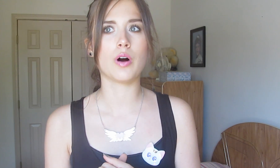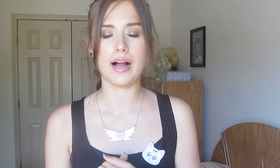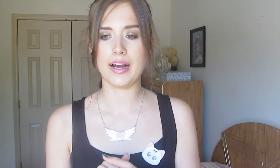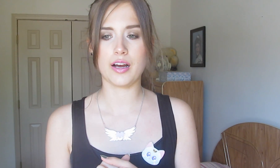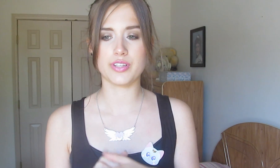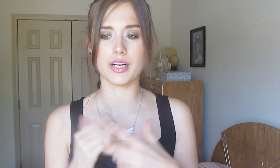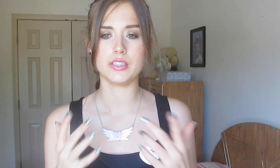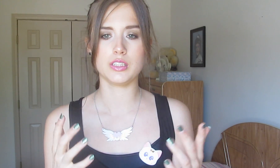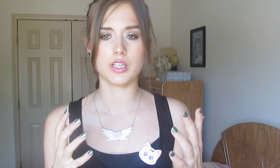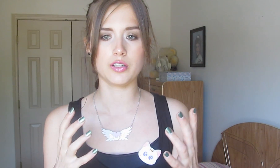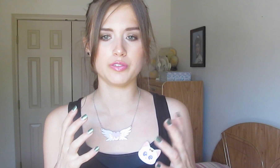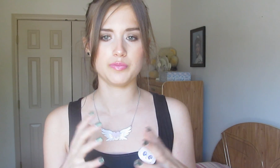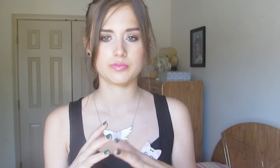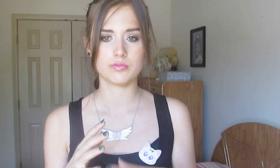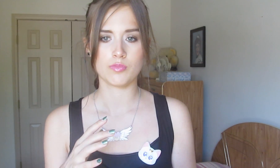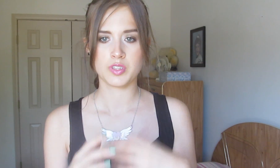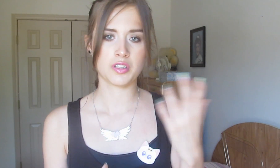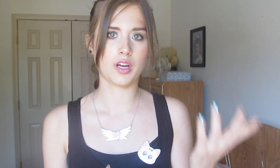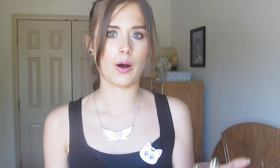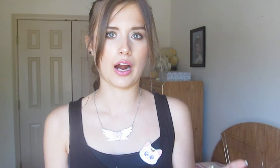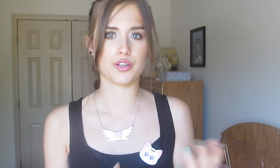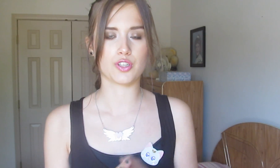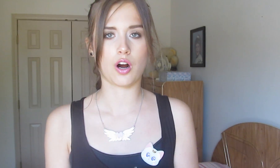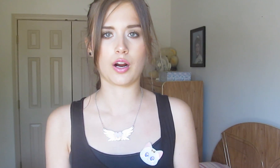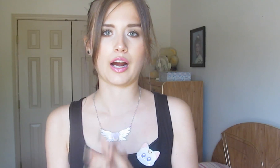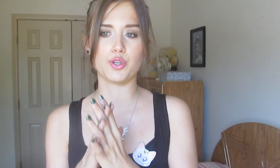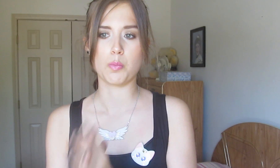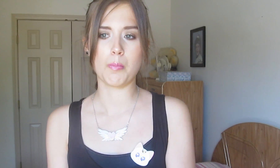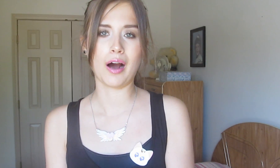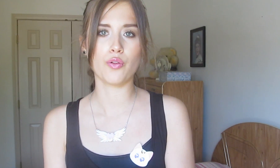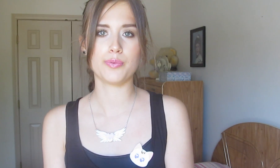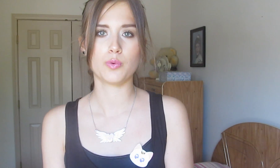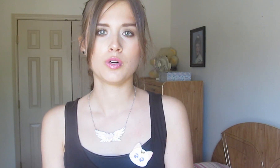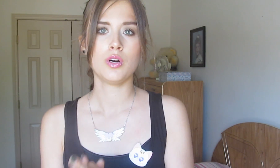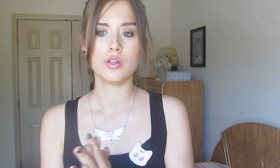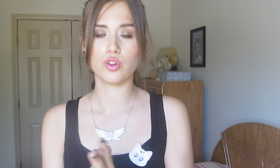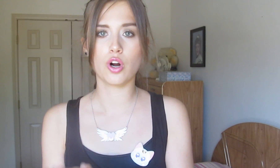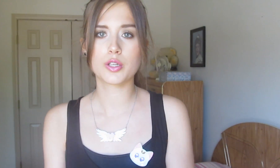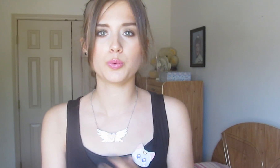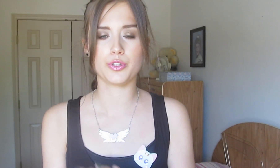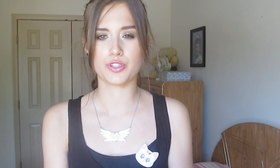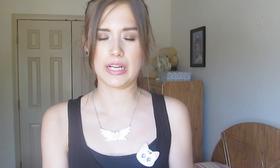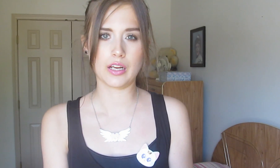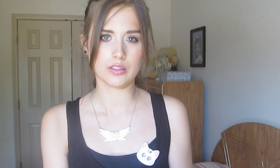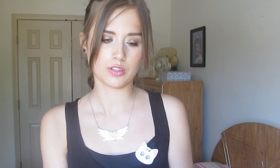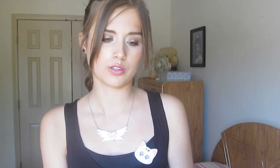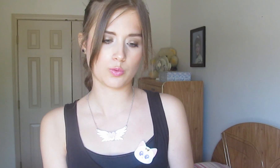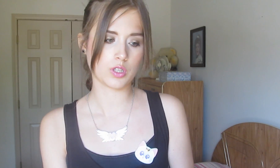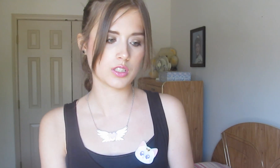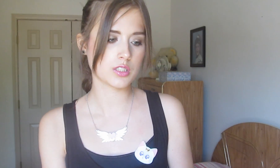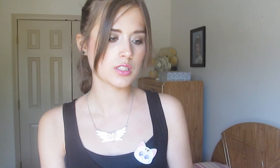will have an idea of, you know, how you talk, how your mouth looks when you’re saying certain words.